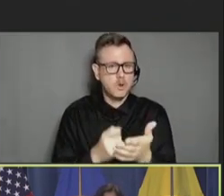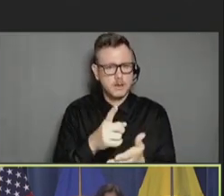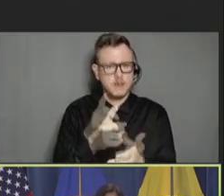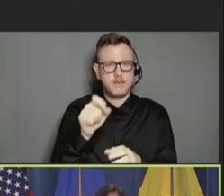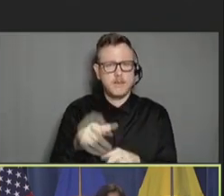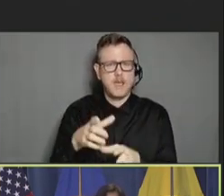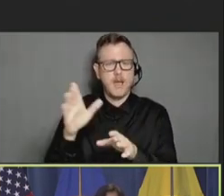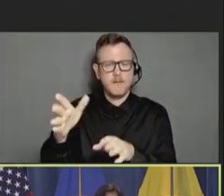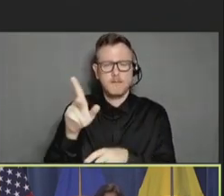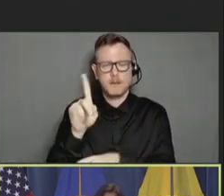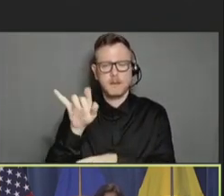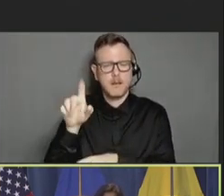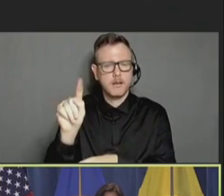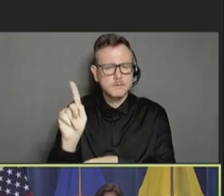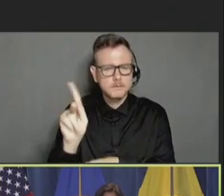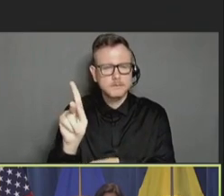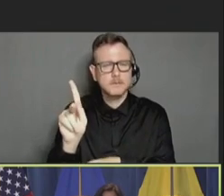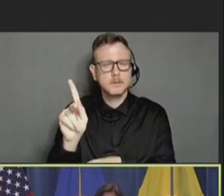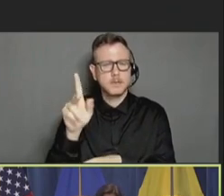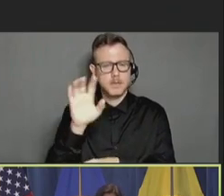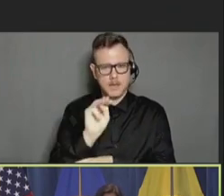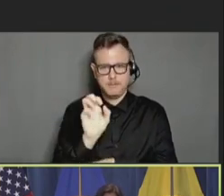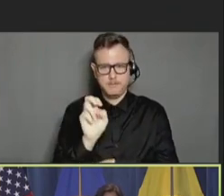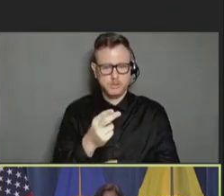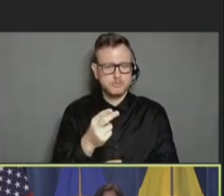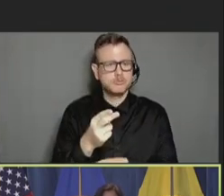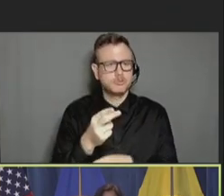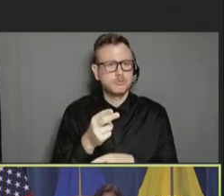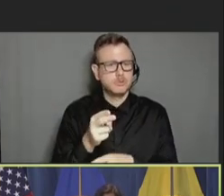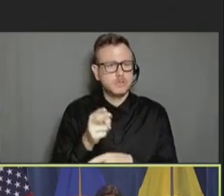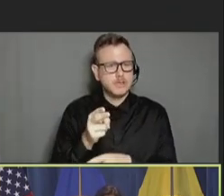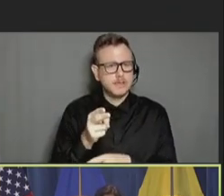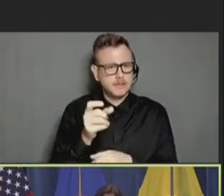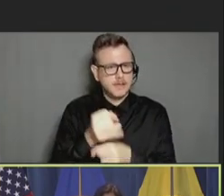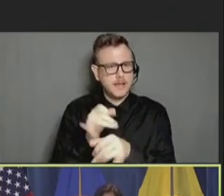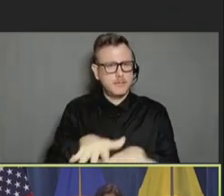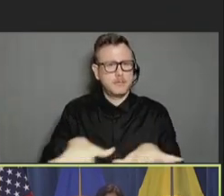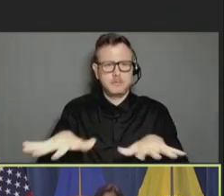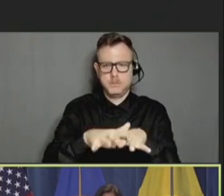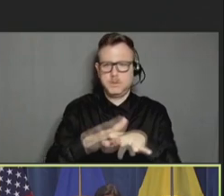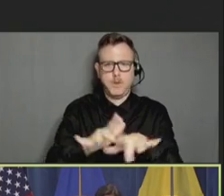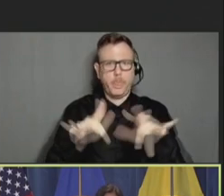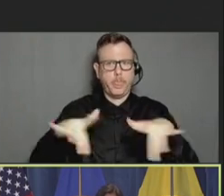campus were literally empty because there was nothing happening. Everything was canceled.